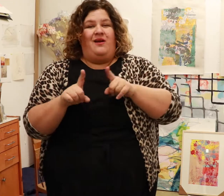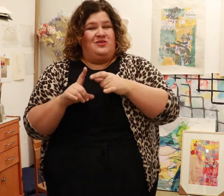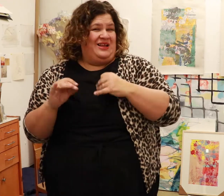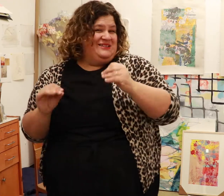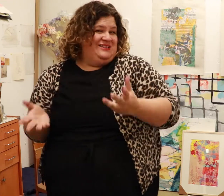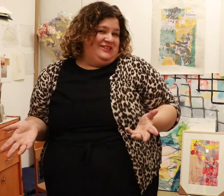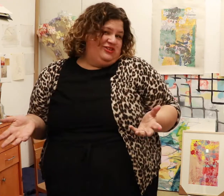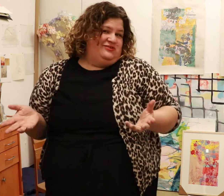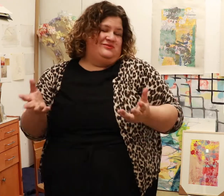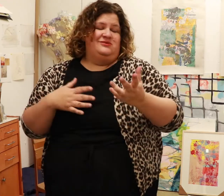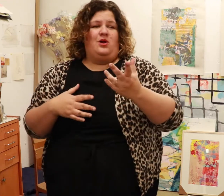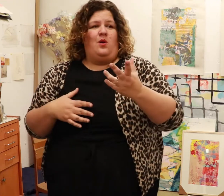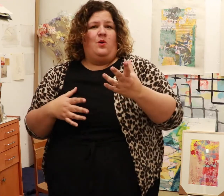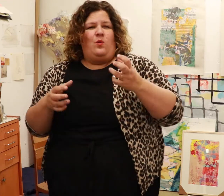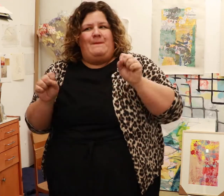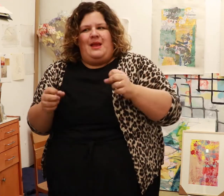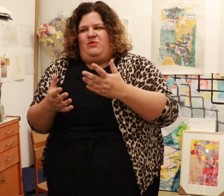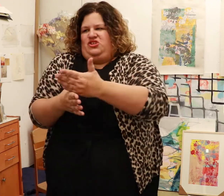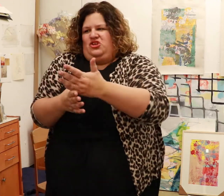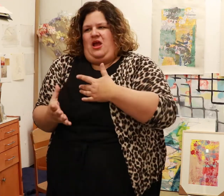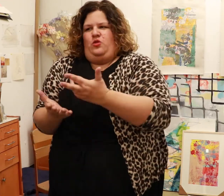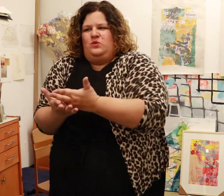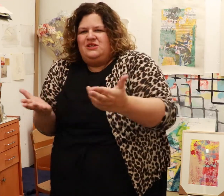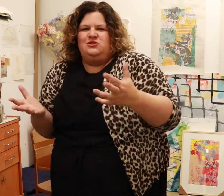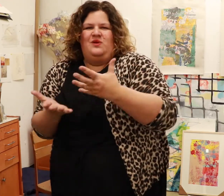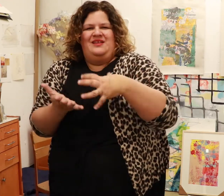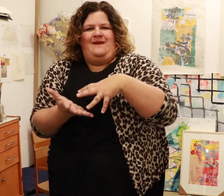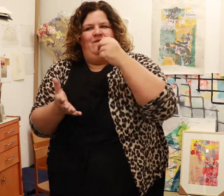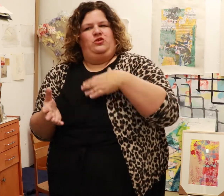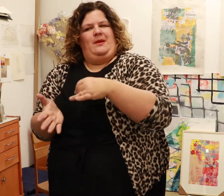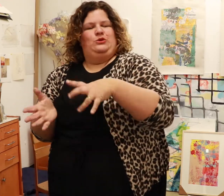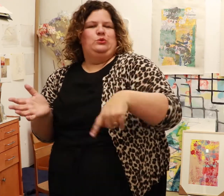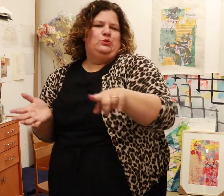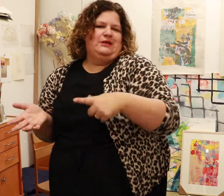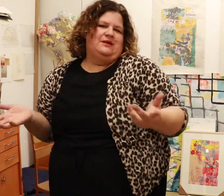and as an art teacher, I also want to be able to share the resources with my students.